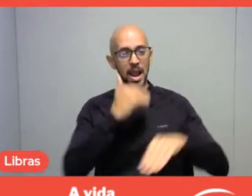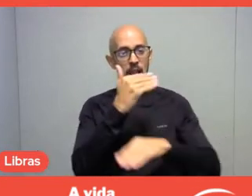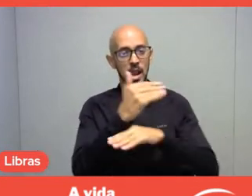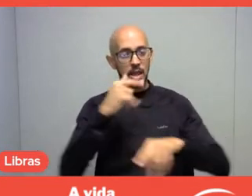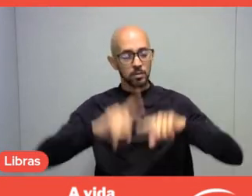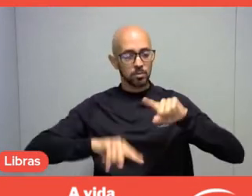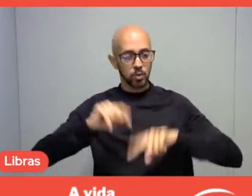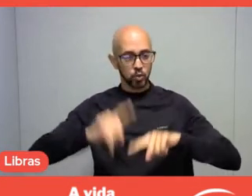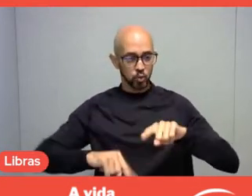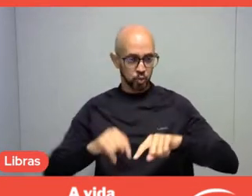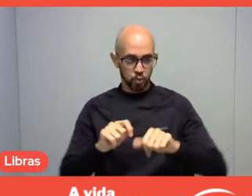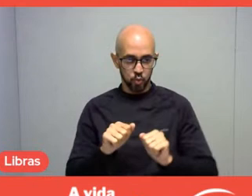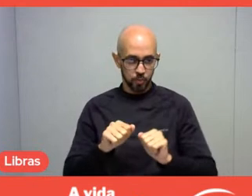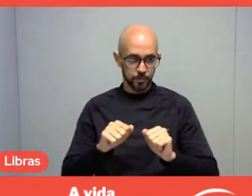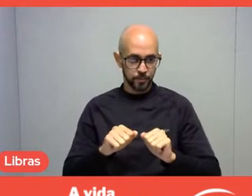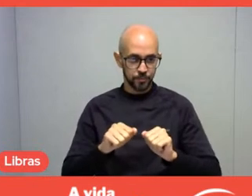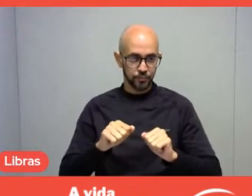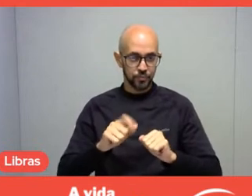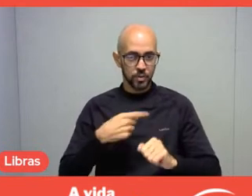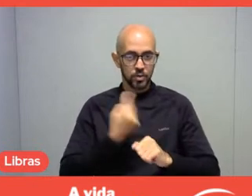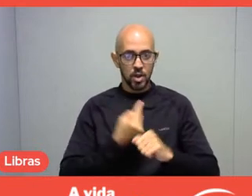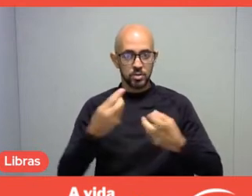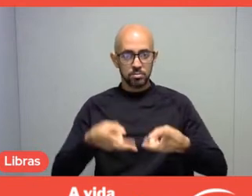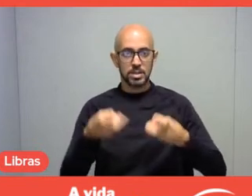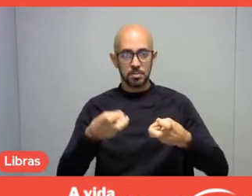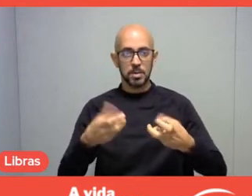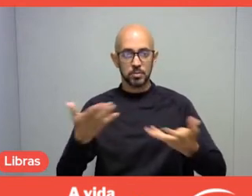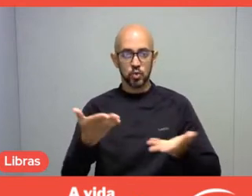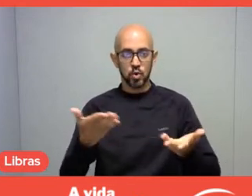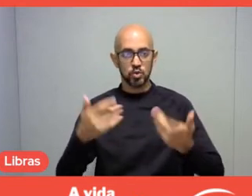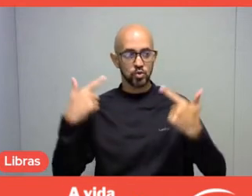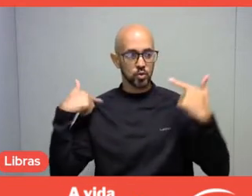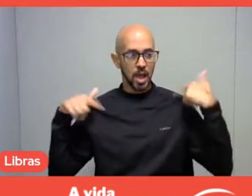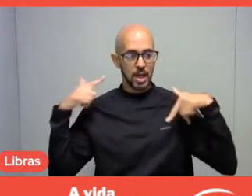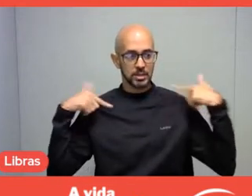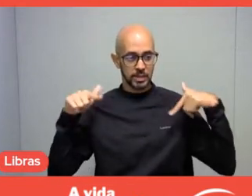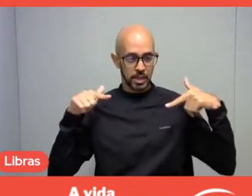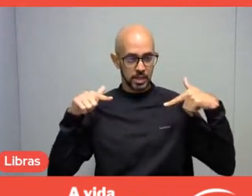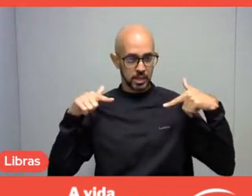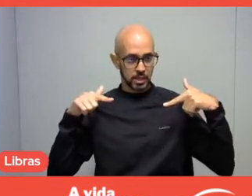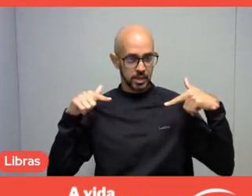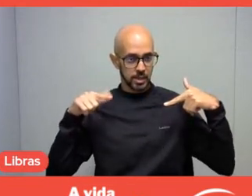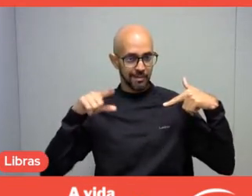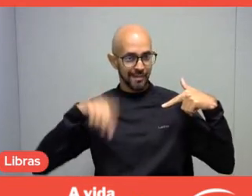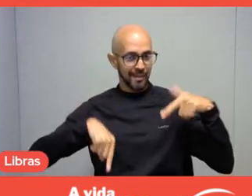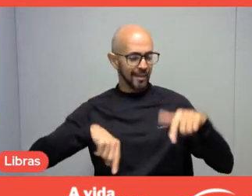We can notice leisure today, the word leisure, it is spread everywhere.